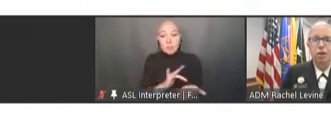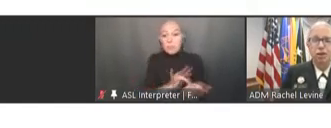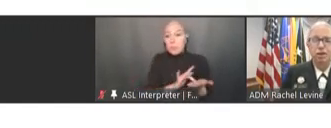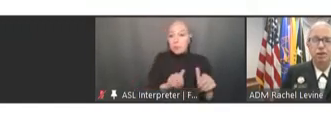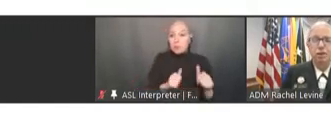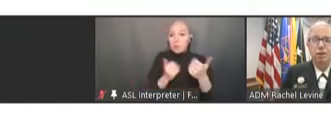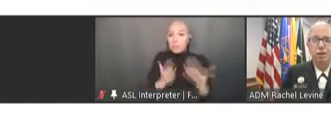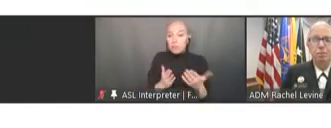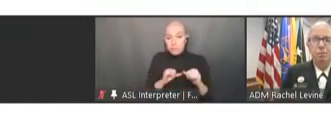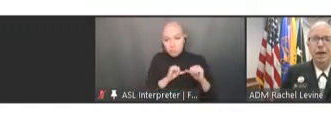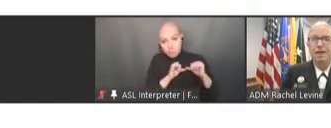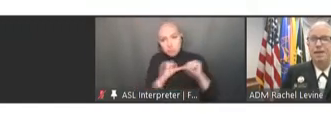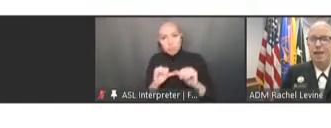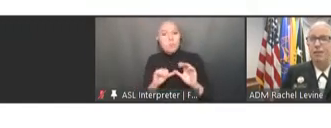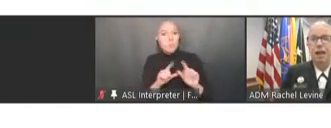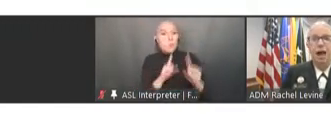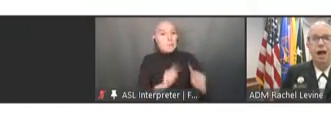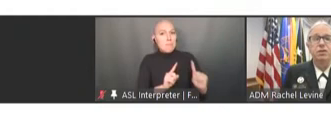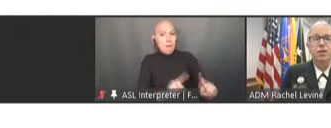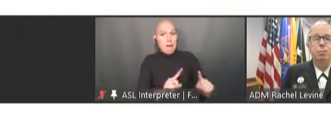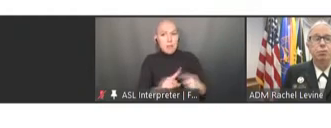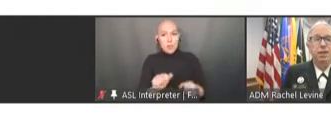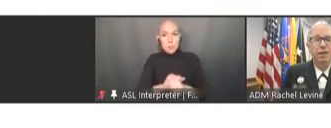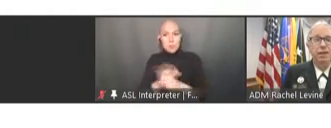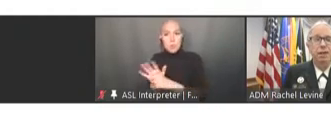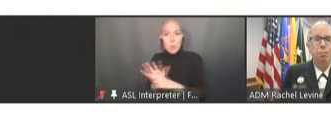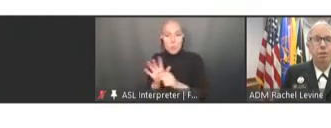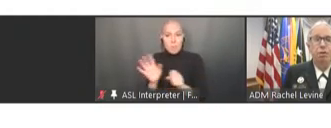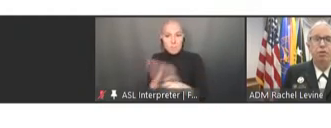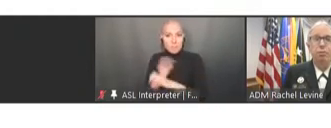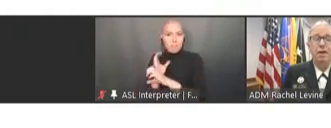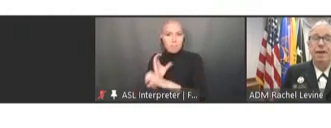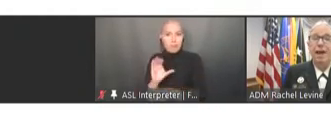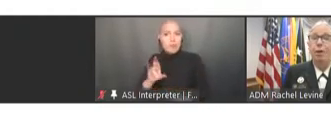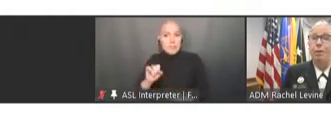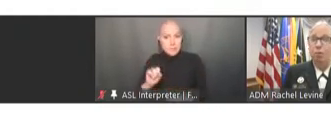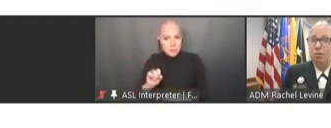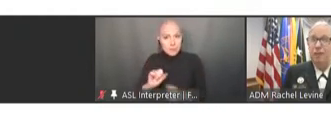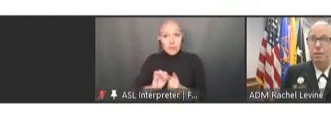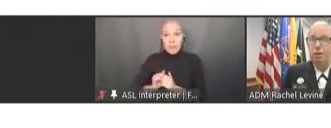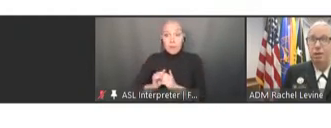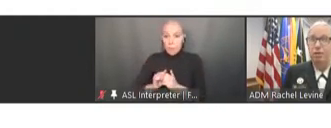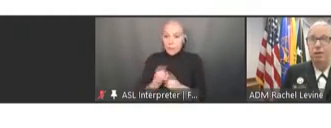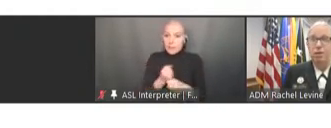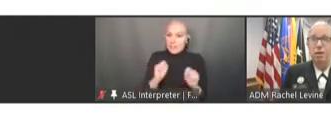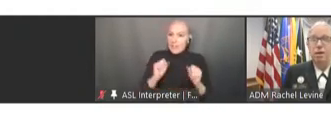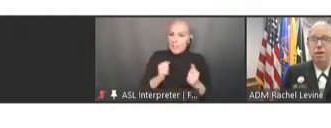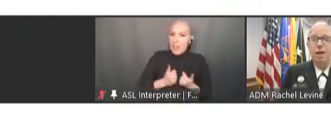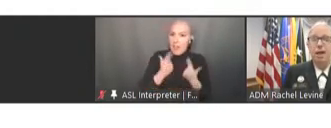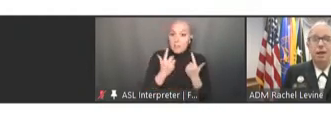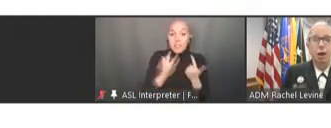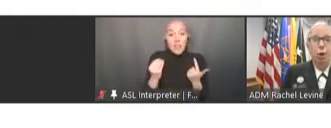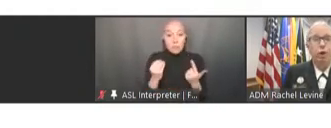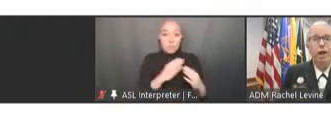crisis by saving lives and protecting people from [unintelligible] preventable illness and lowering